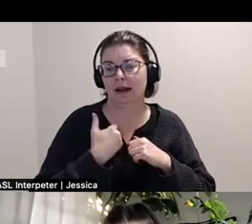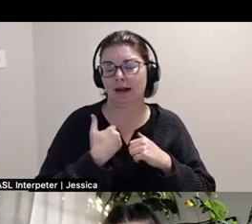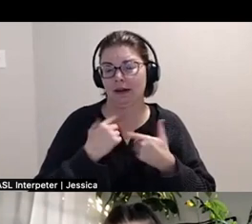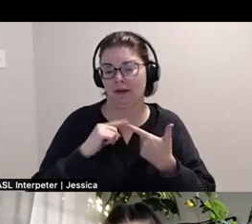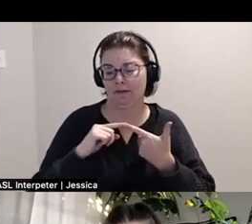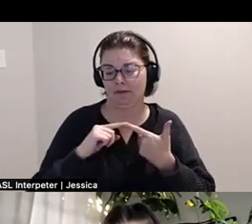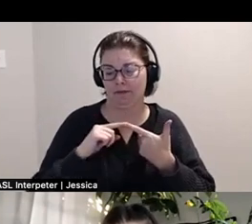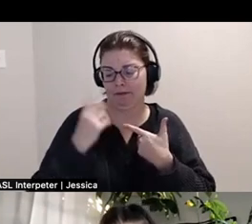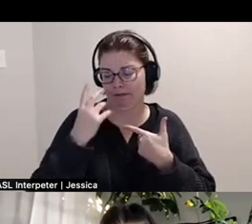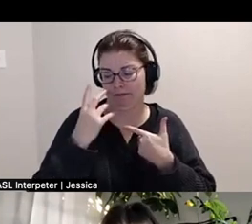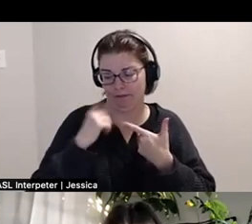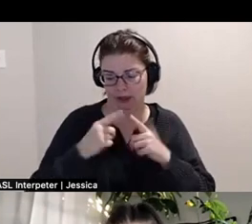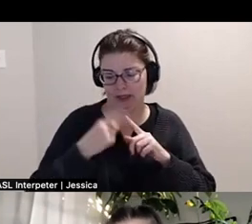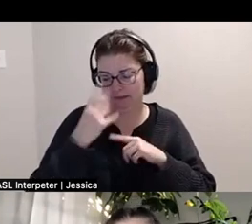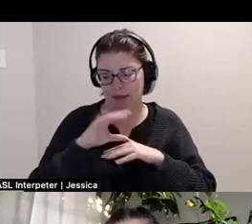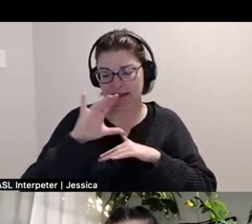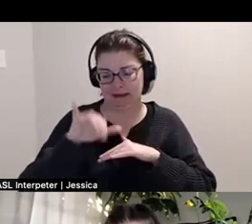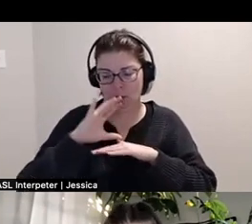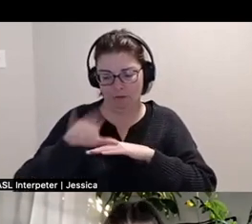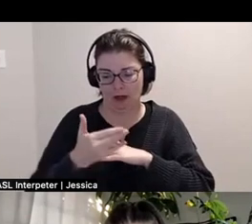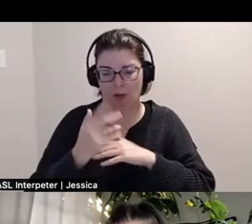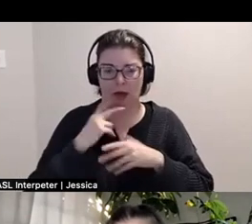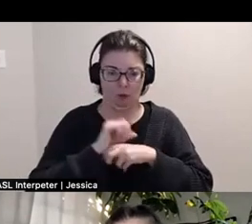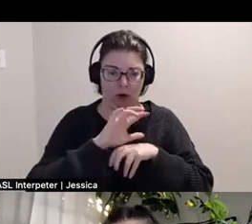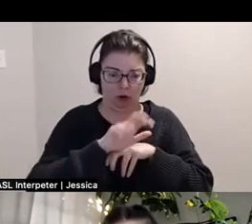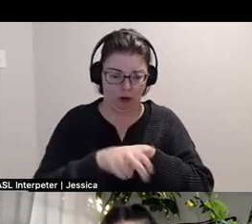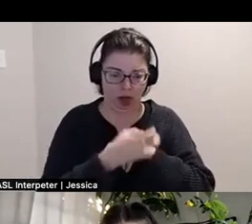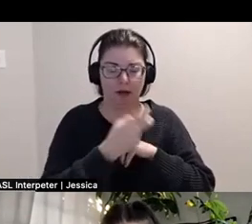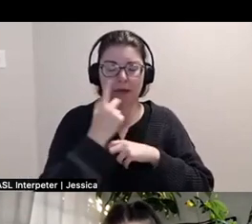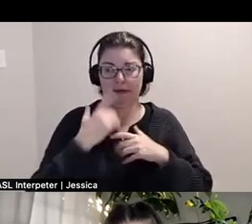while I pulled all nighters because I feel like I was gonna spiral otherwise. And I typically do,